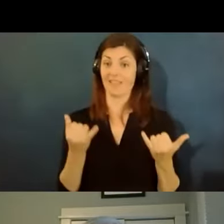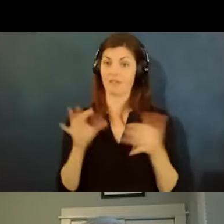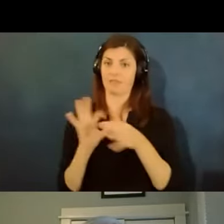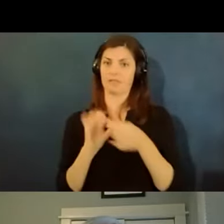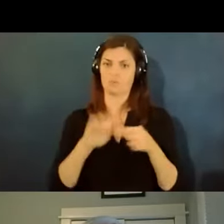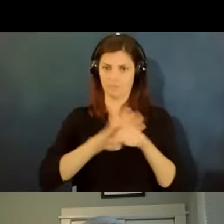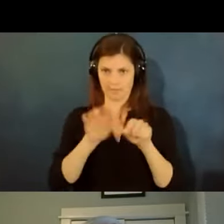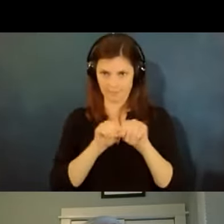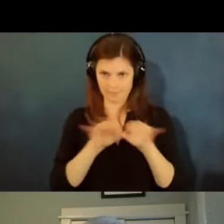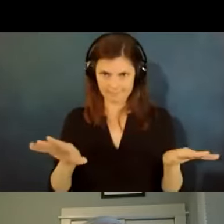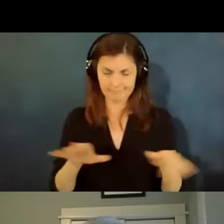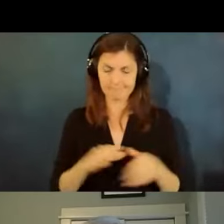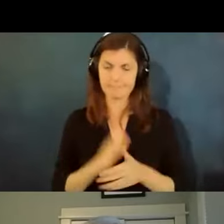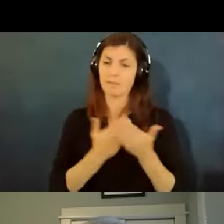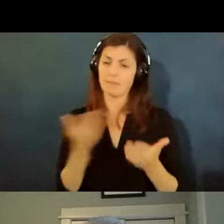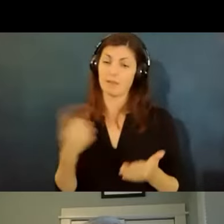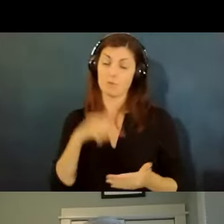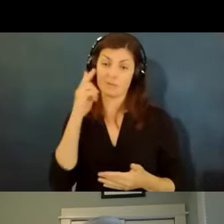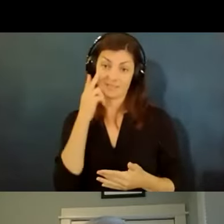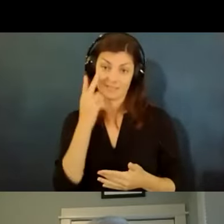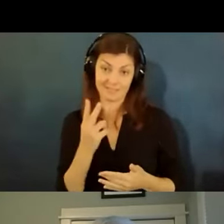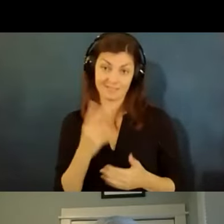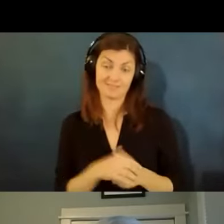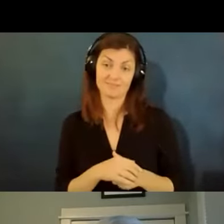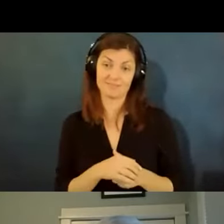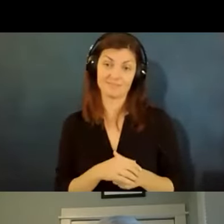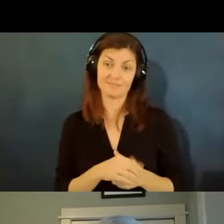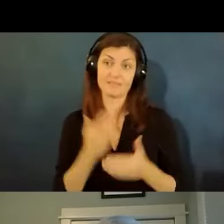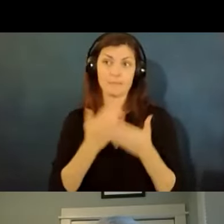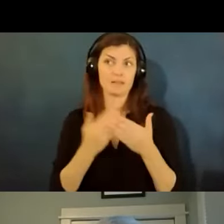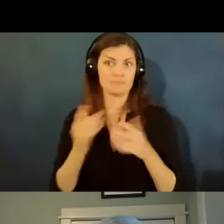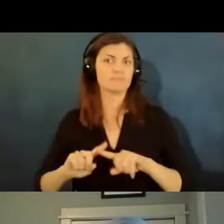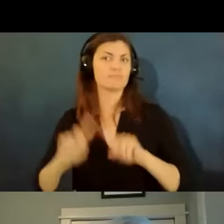some of the things we're seeing are some of the alternative accommodations so the person has to